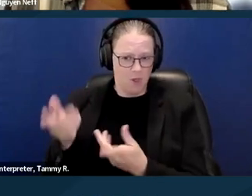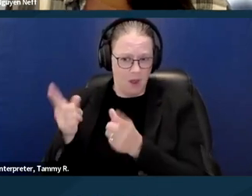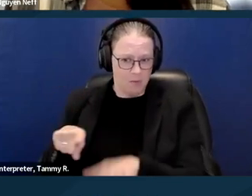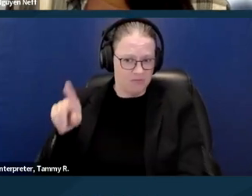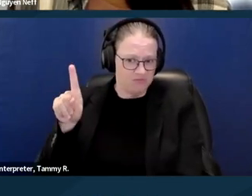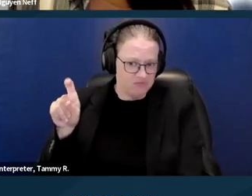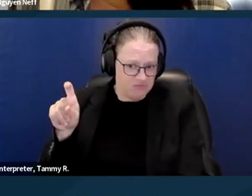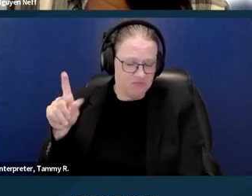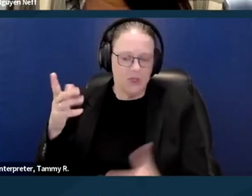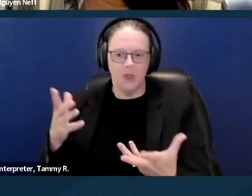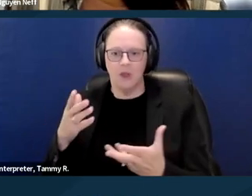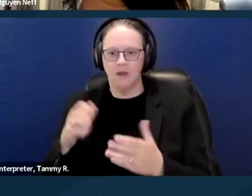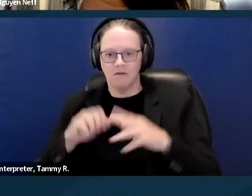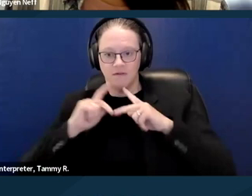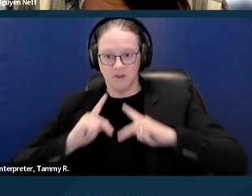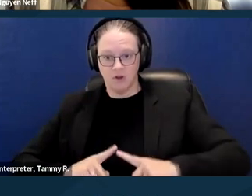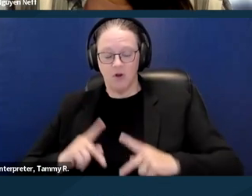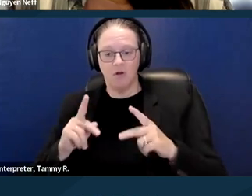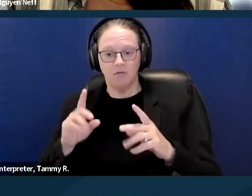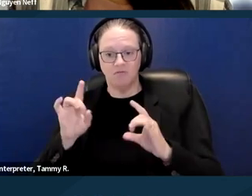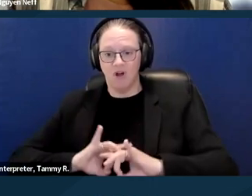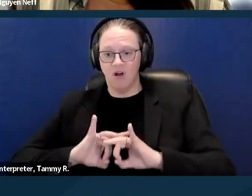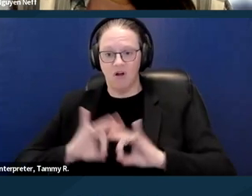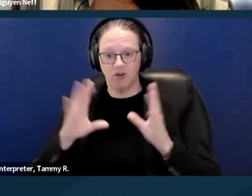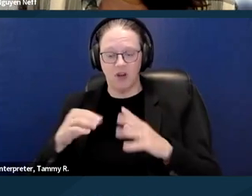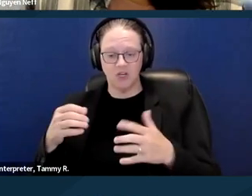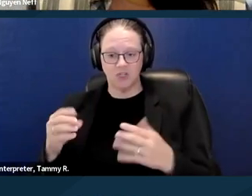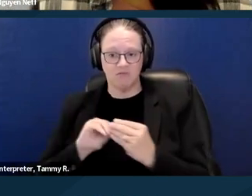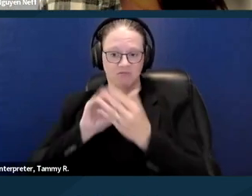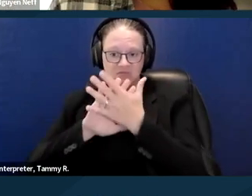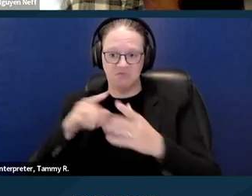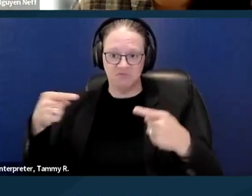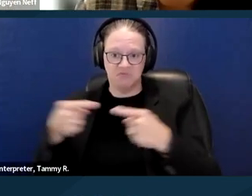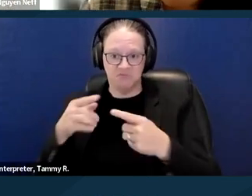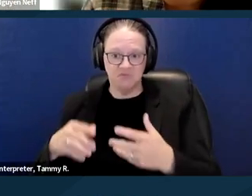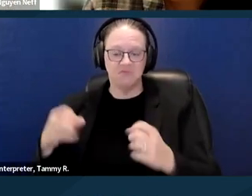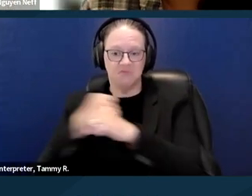but someone's yelling, then the likelihood is low. Direct threat also applies to support animals.